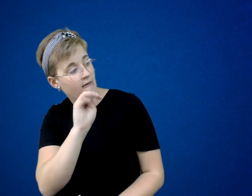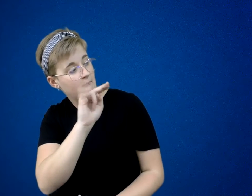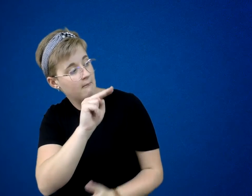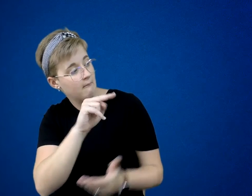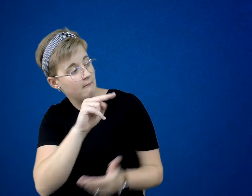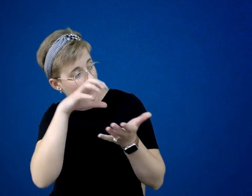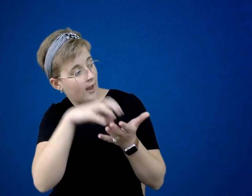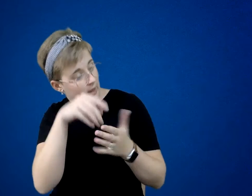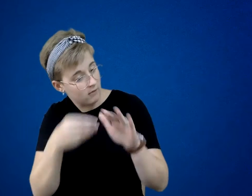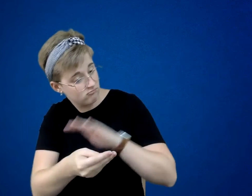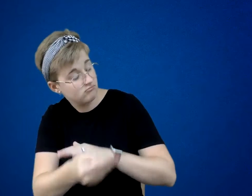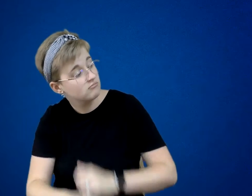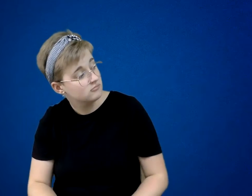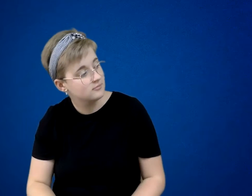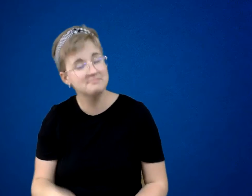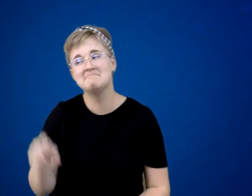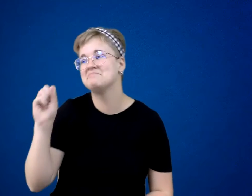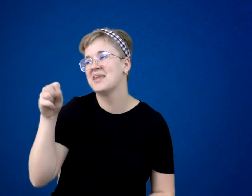“Yes, ma’am!”